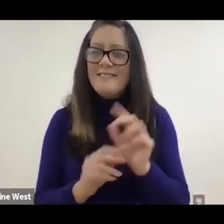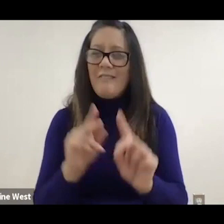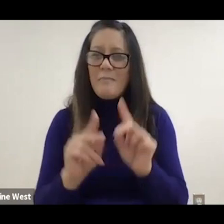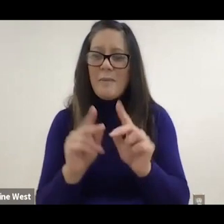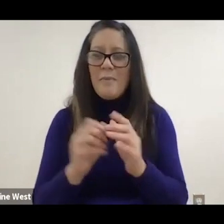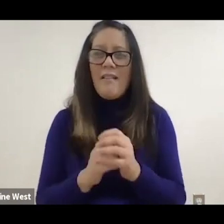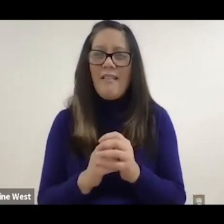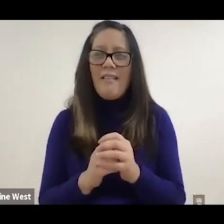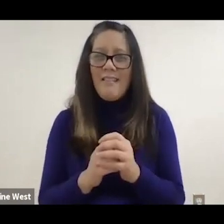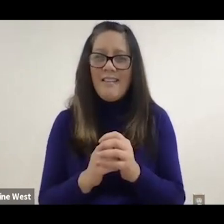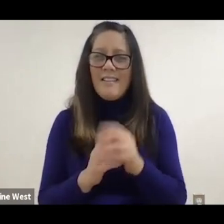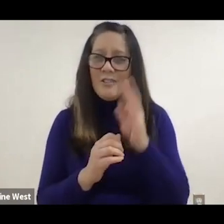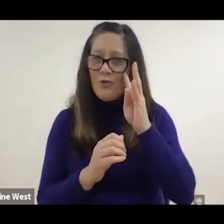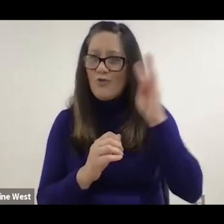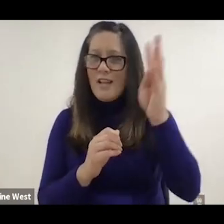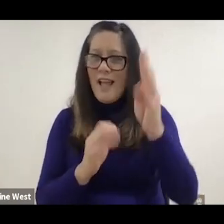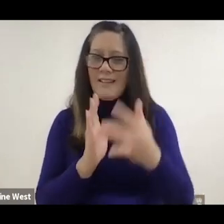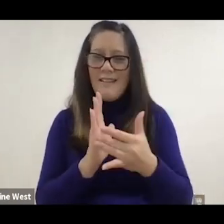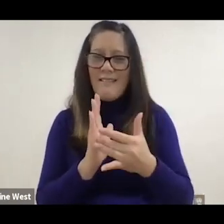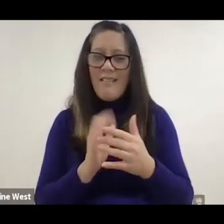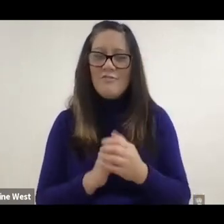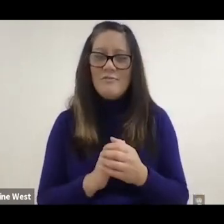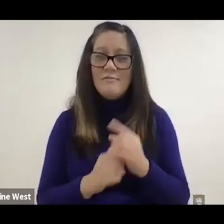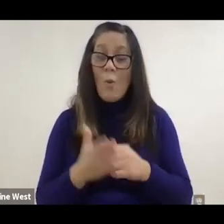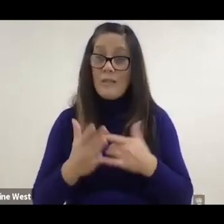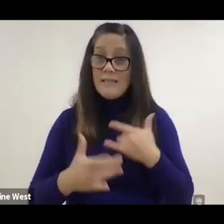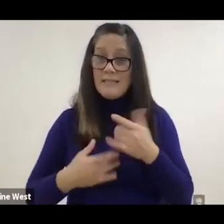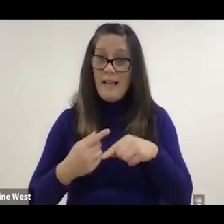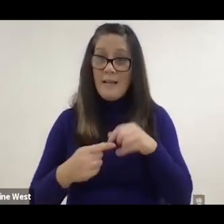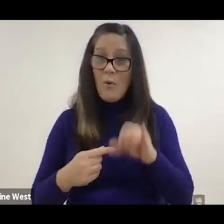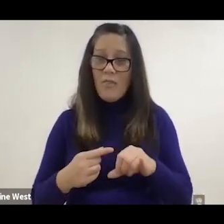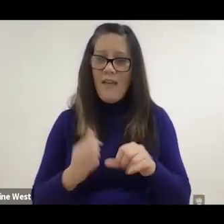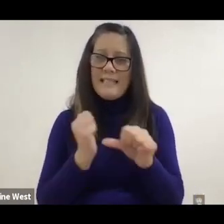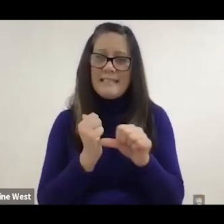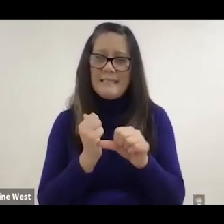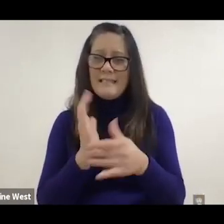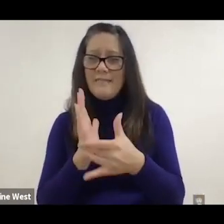But I think is most exciting about this. Is that assistive technology,